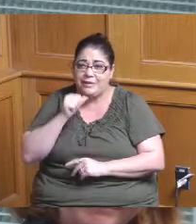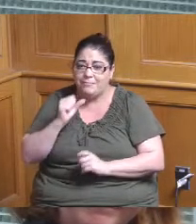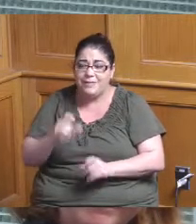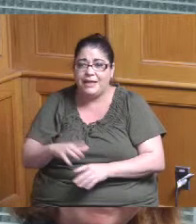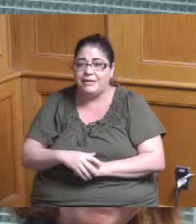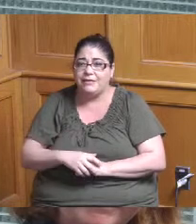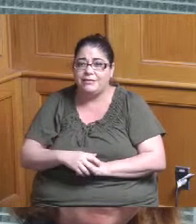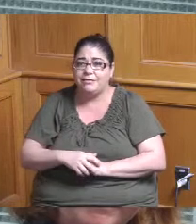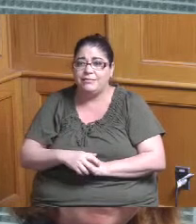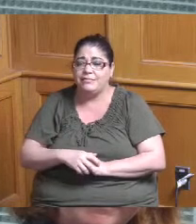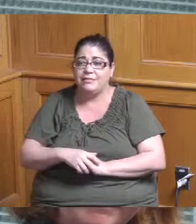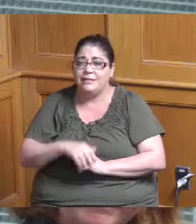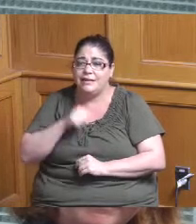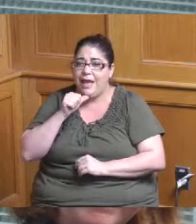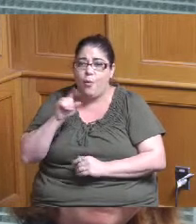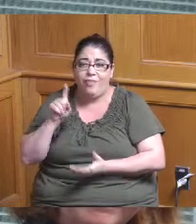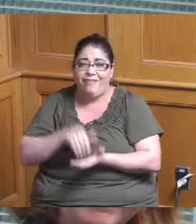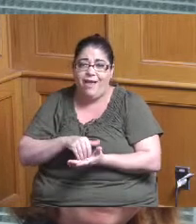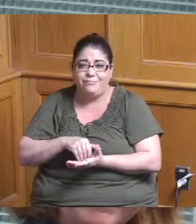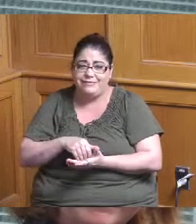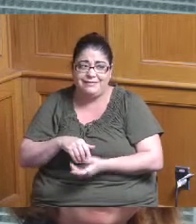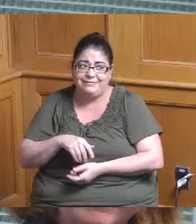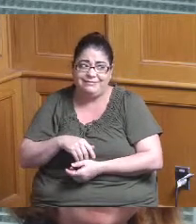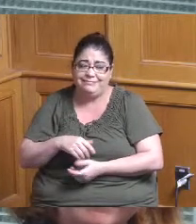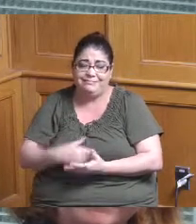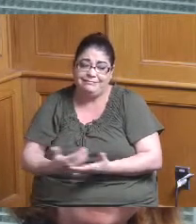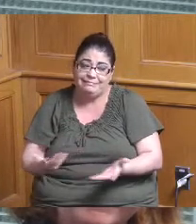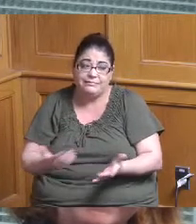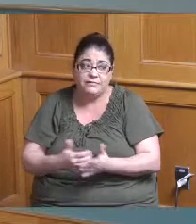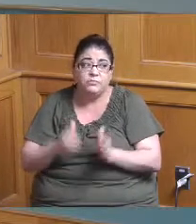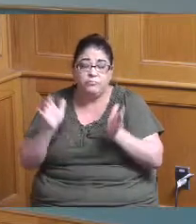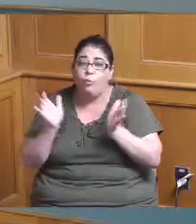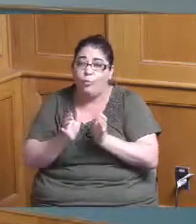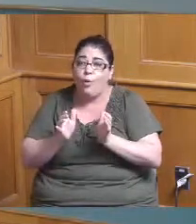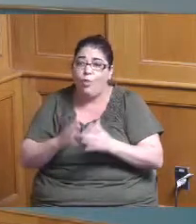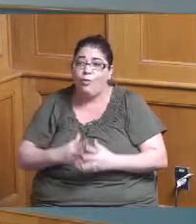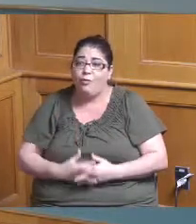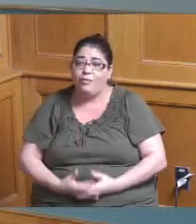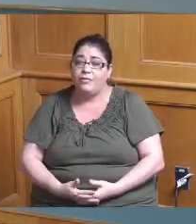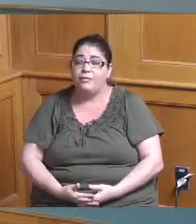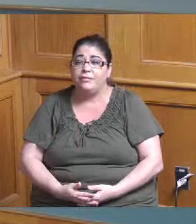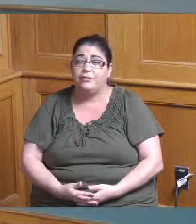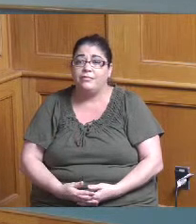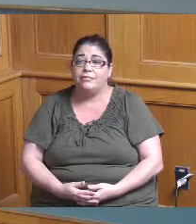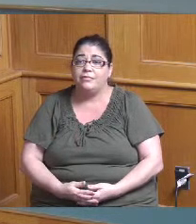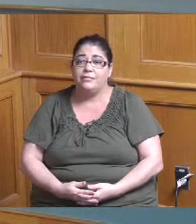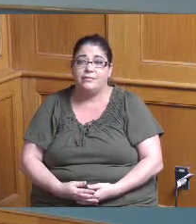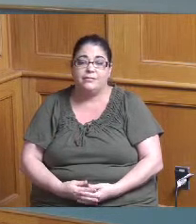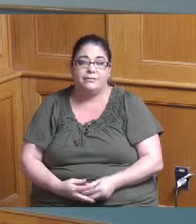it's not a thousand Arlington Heights yeah yeah so they'll need to come one place I'm not sure I